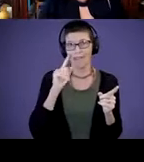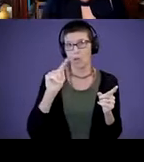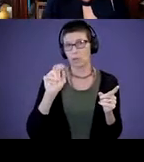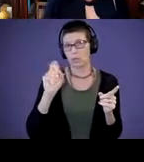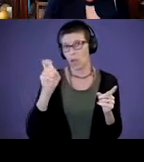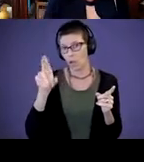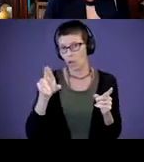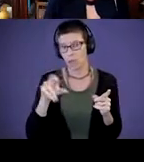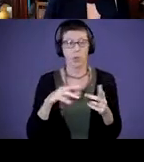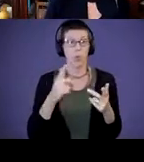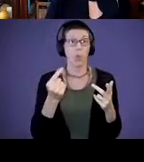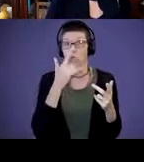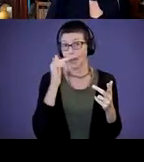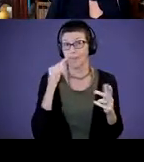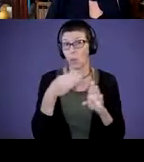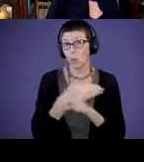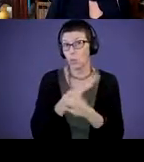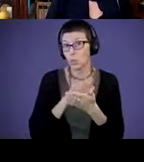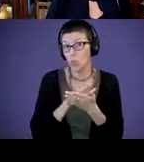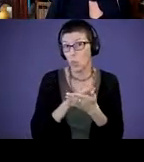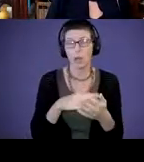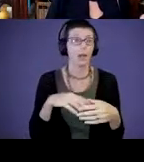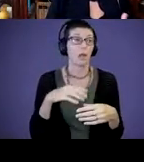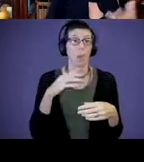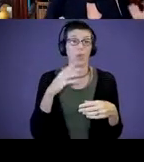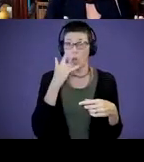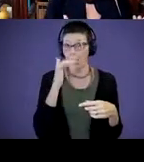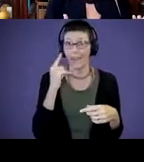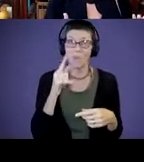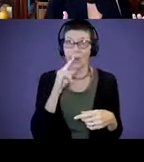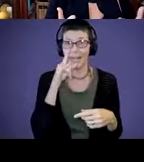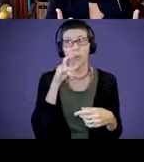a preschooler? What does it look like for a school age child?” that we could support